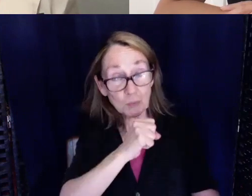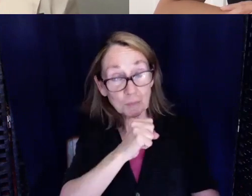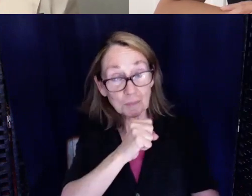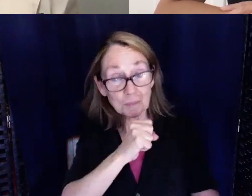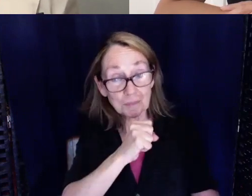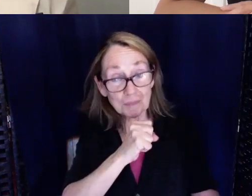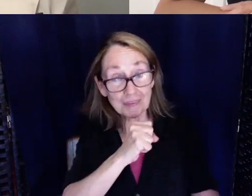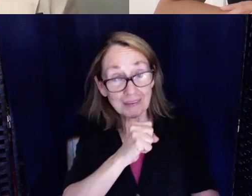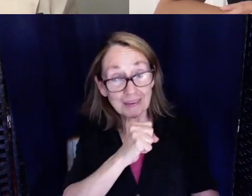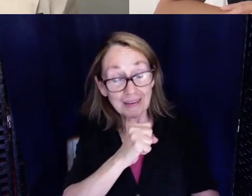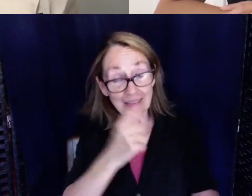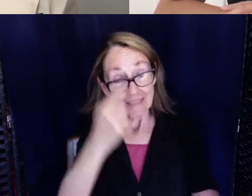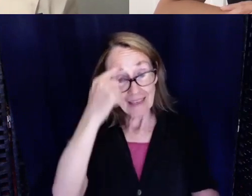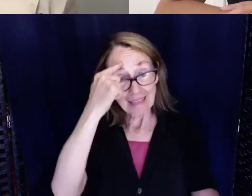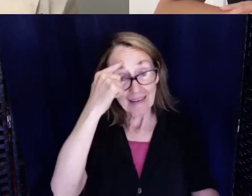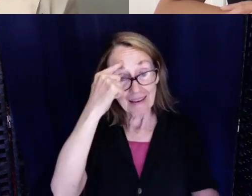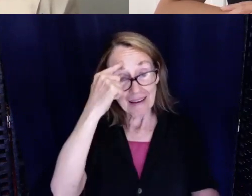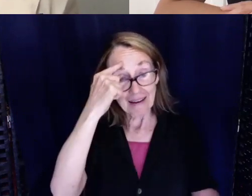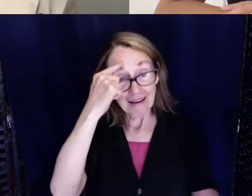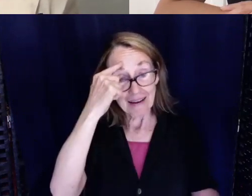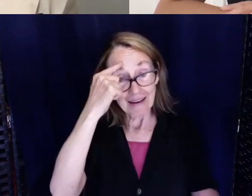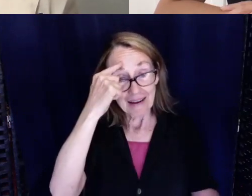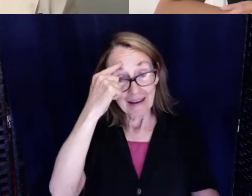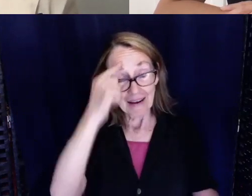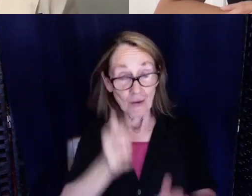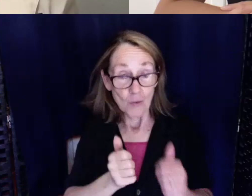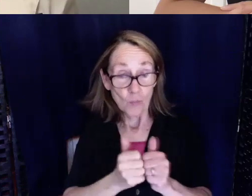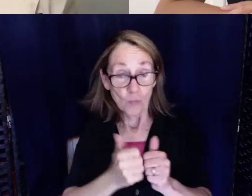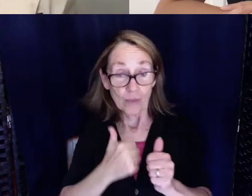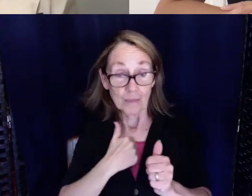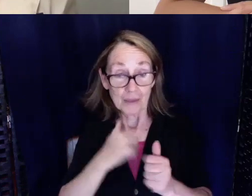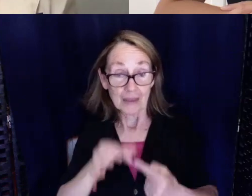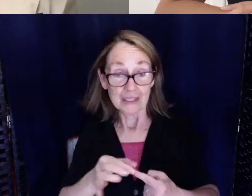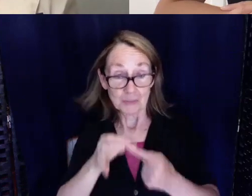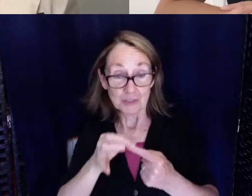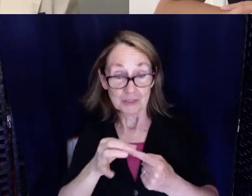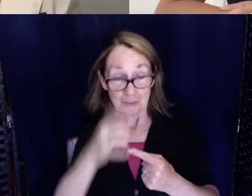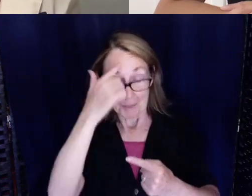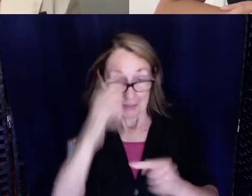they think that with me especially because I talk, they think